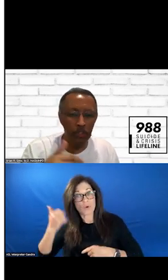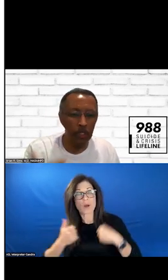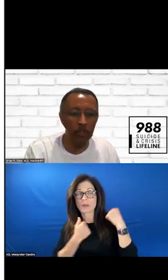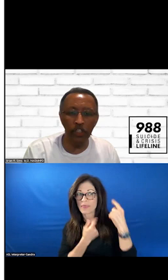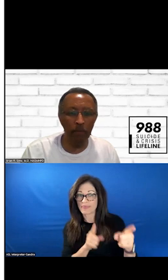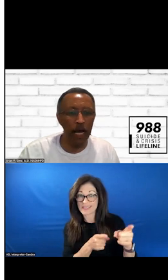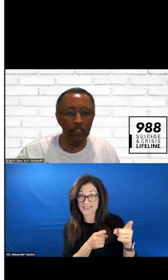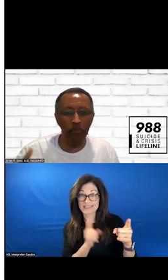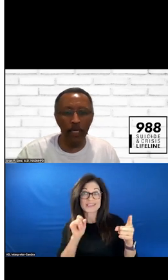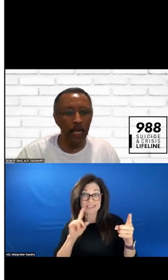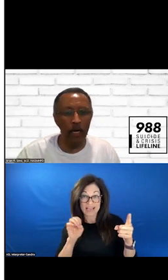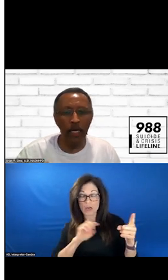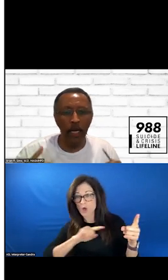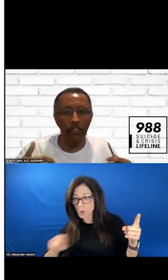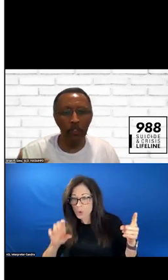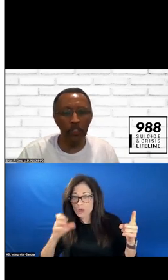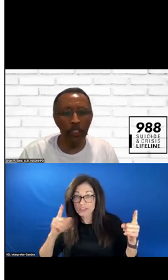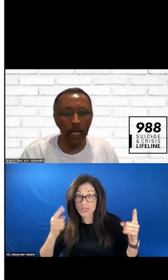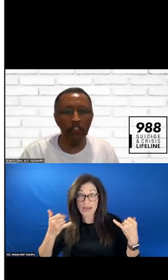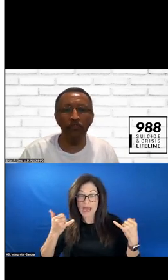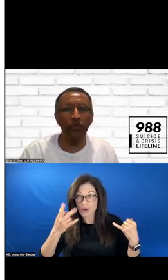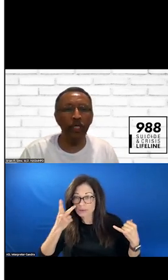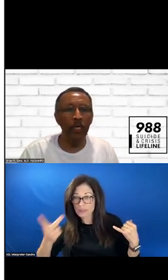YOU CAN GO TO THE CHAT BOX NOW AND SEE CONNECTERS FOR IT.